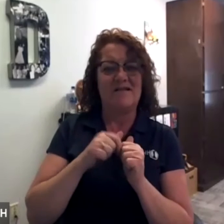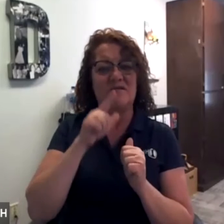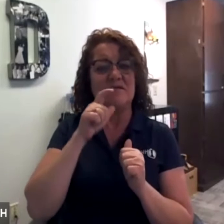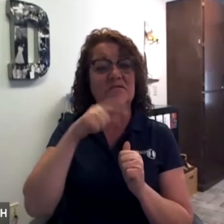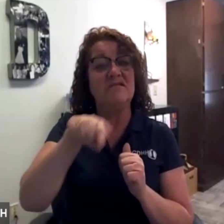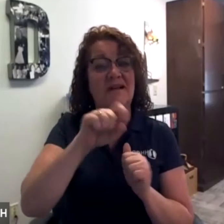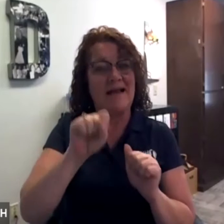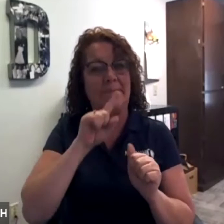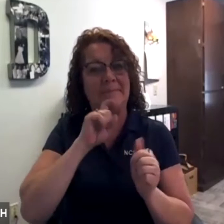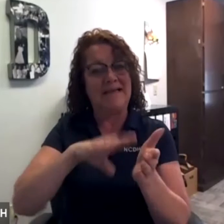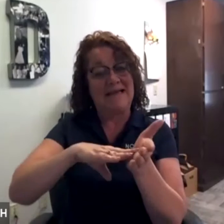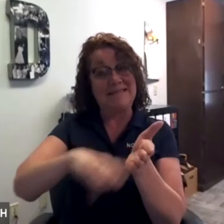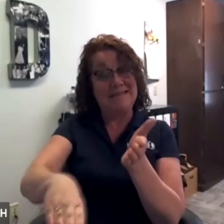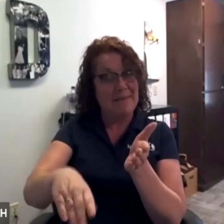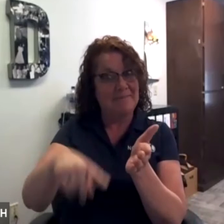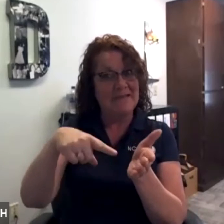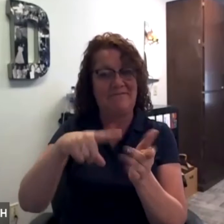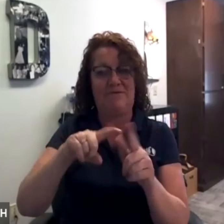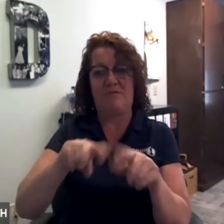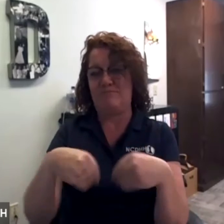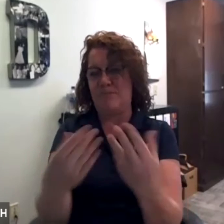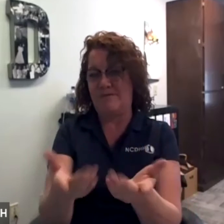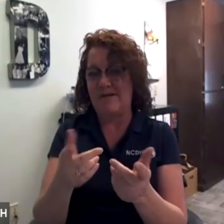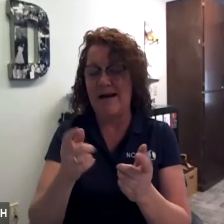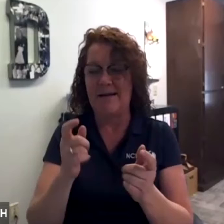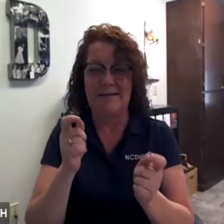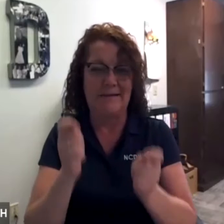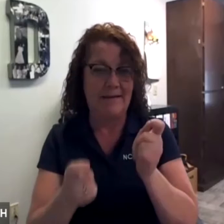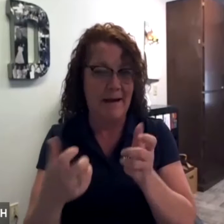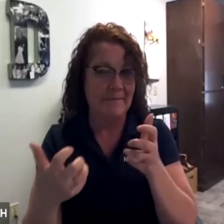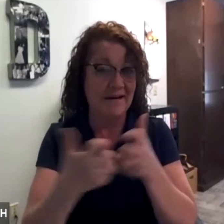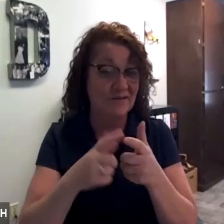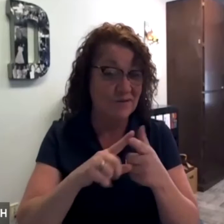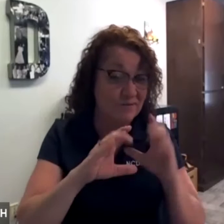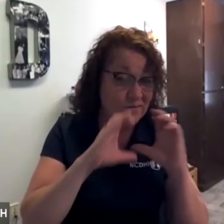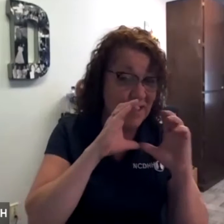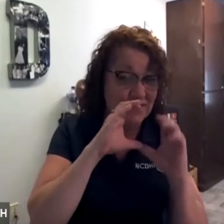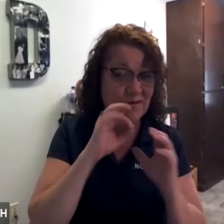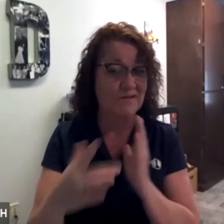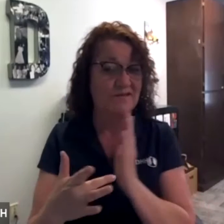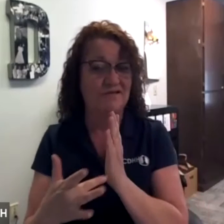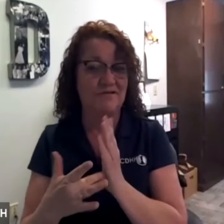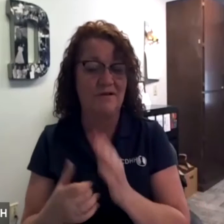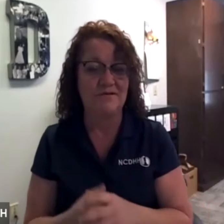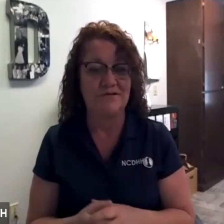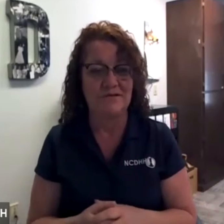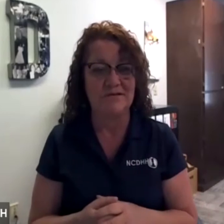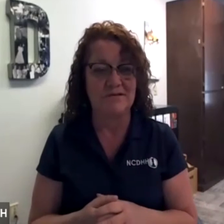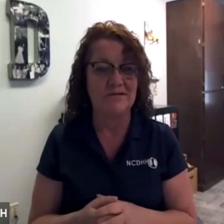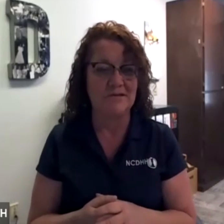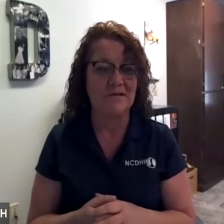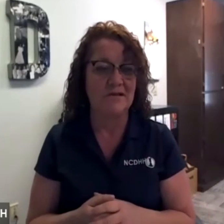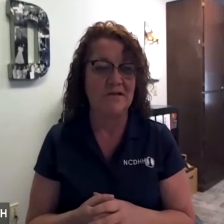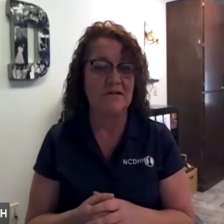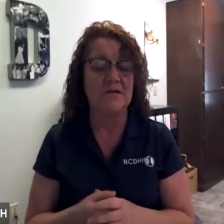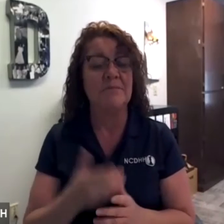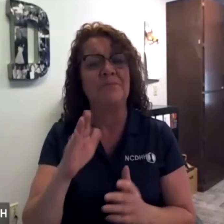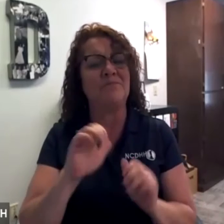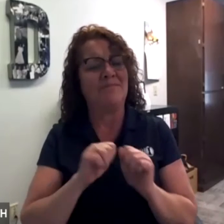and then how or why someone may be exempt from providing those accommodations to either